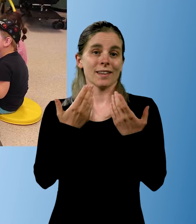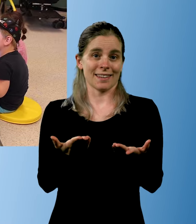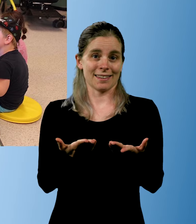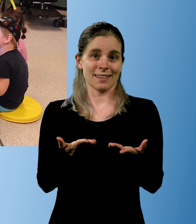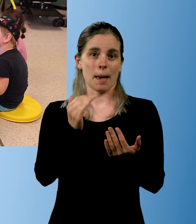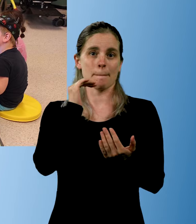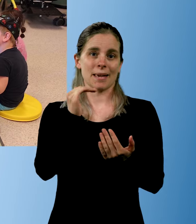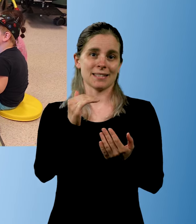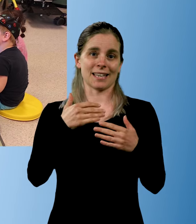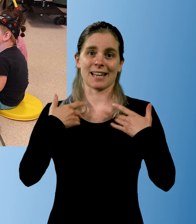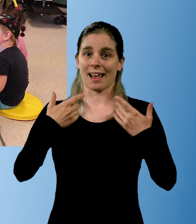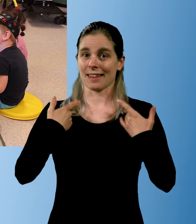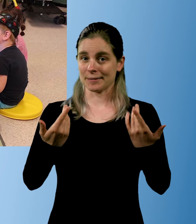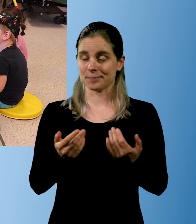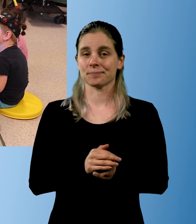and give him a sense of accomplishment.